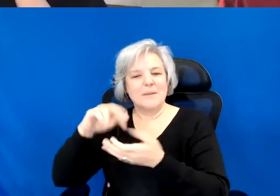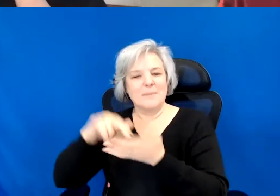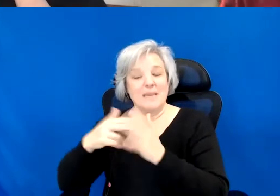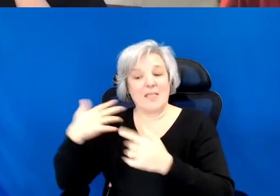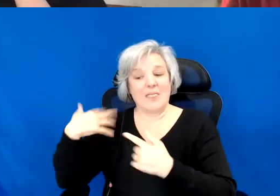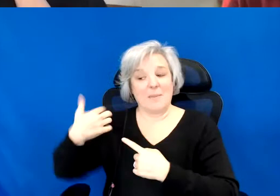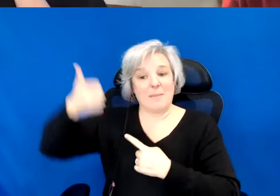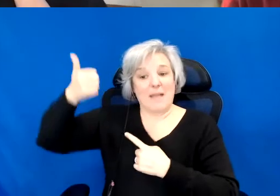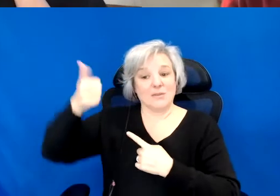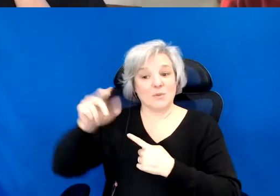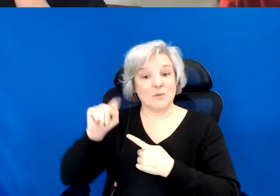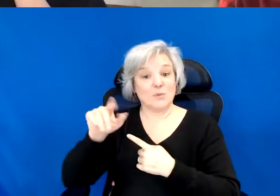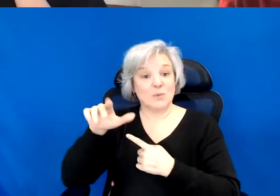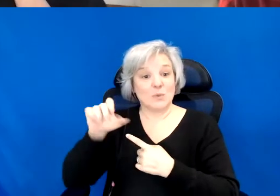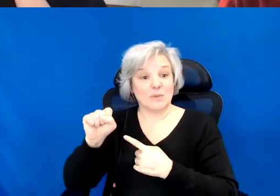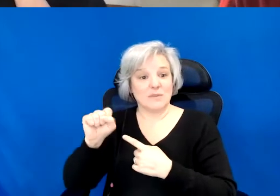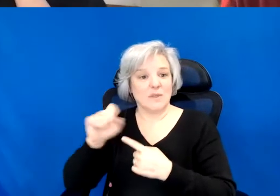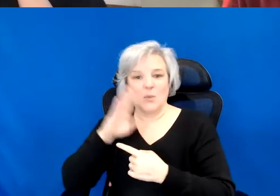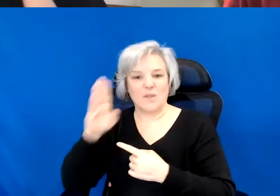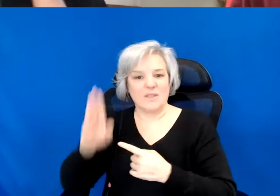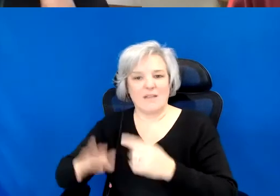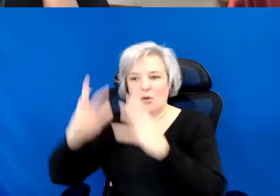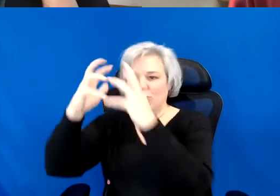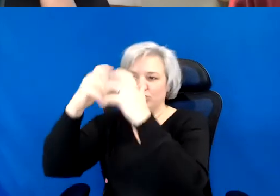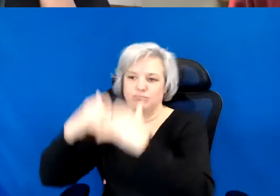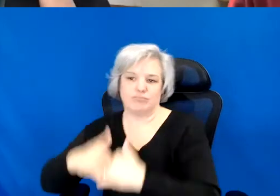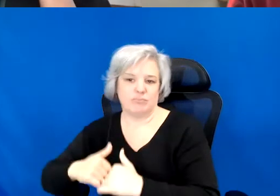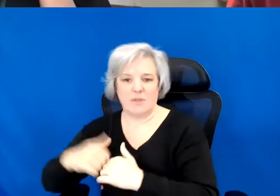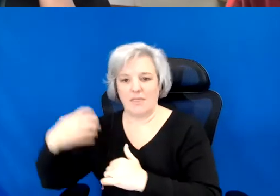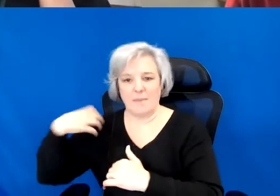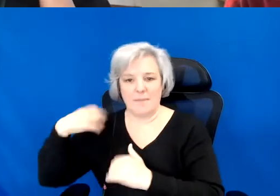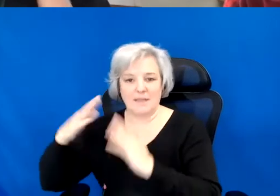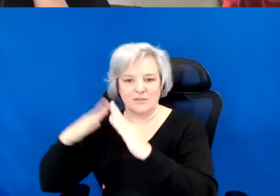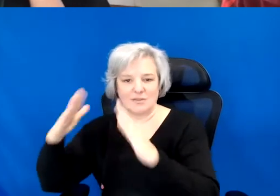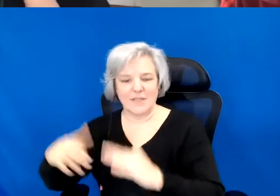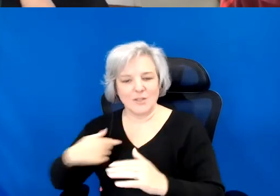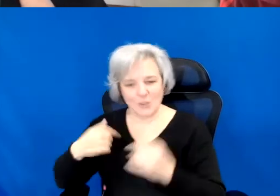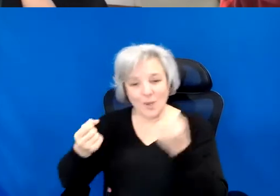we will never dismantle the masters house, and you understand it through a kind of we